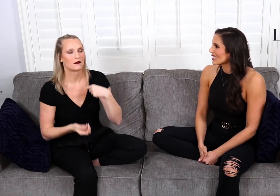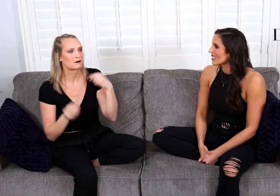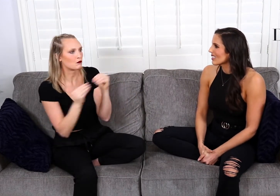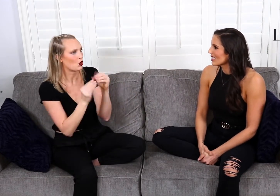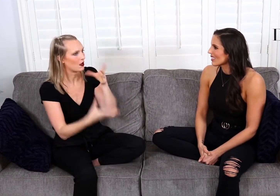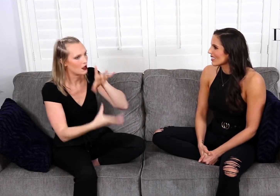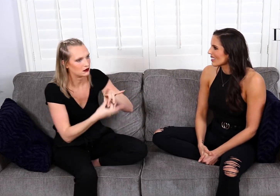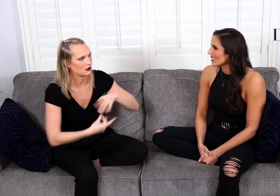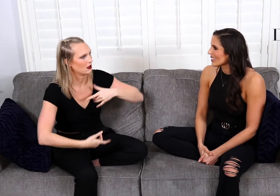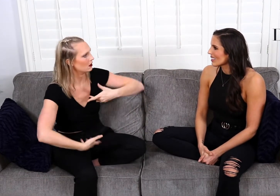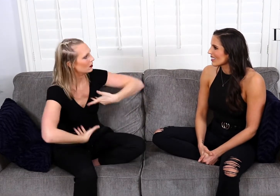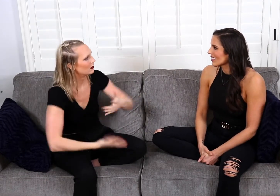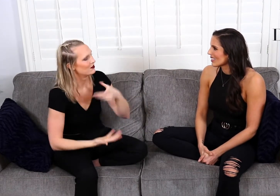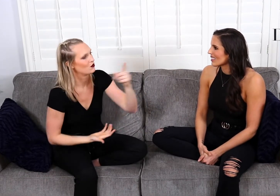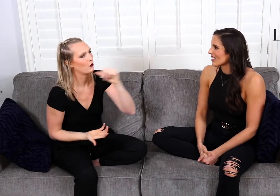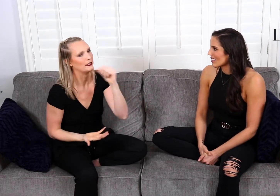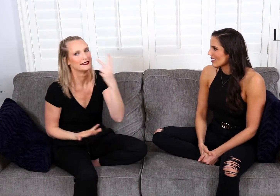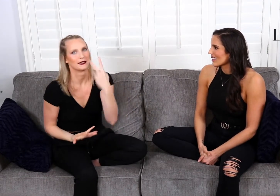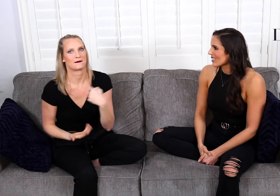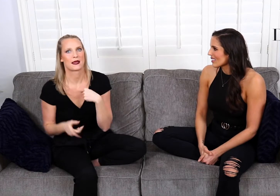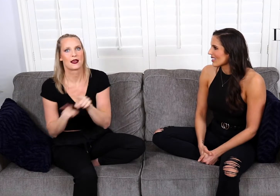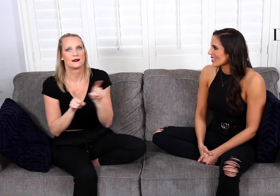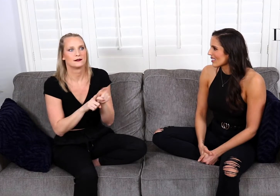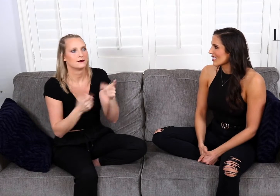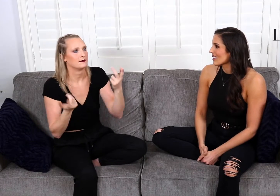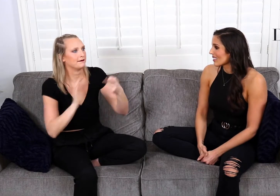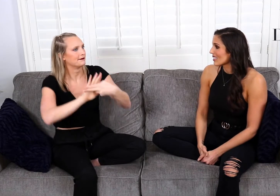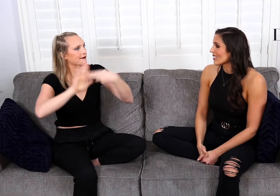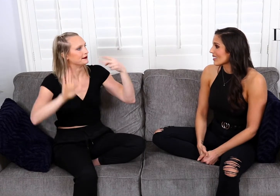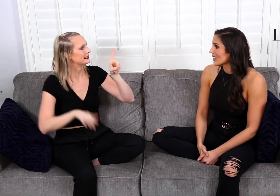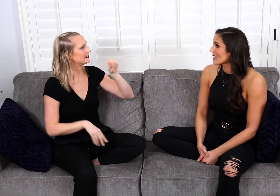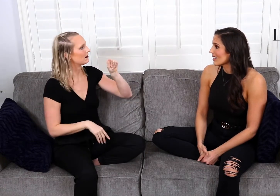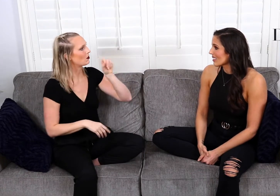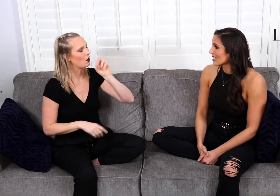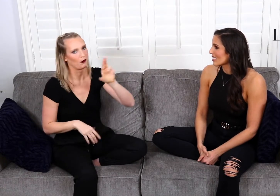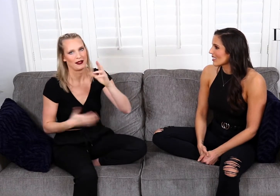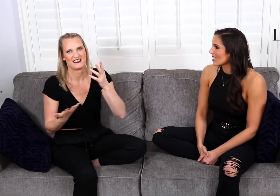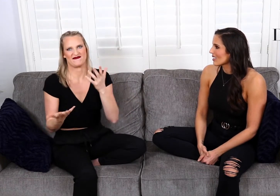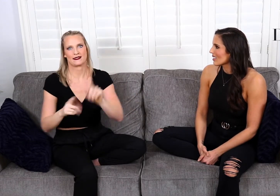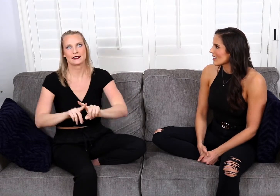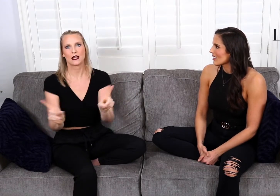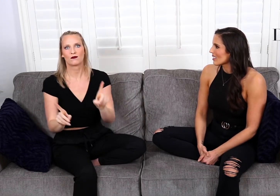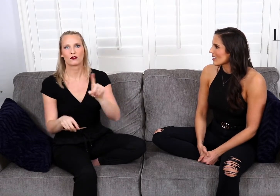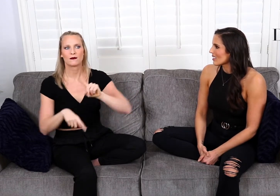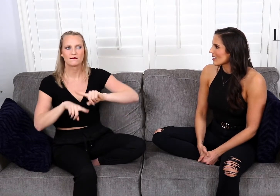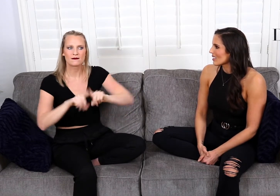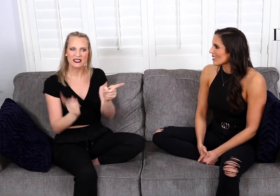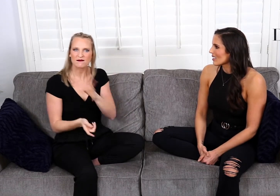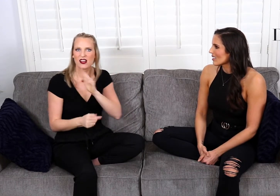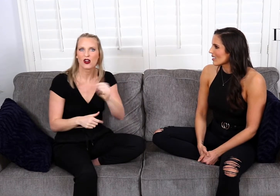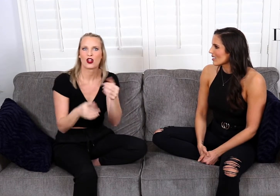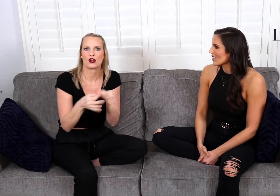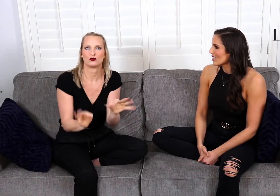I feel more connected and I interact better because they don't see me as disabled or different. I just speak another language and